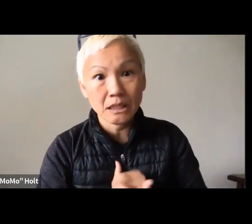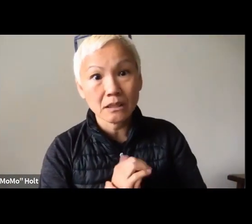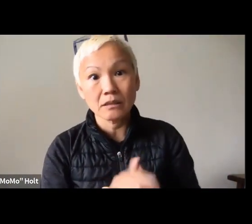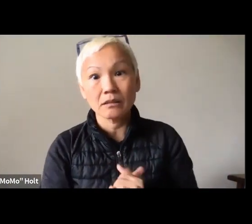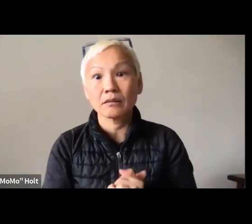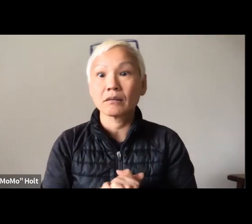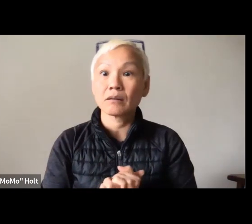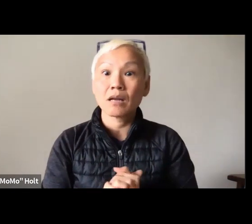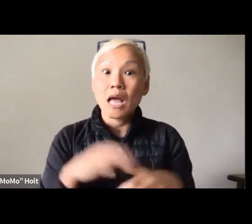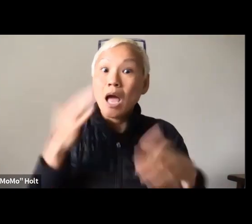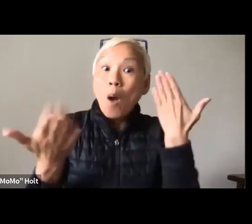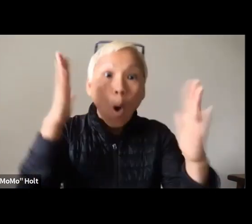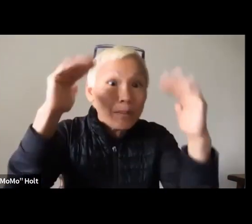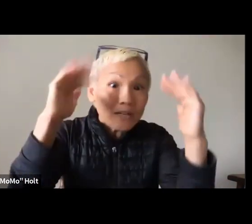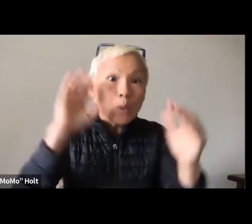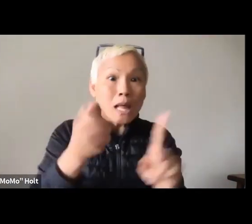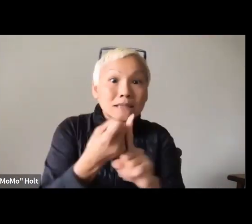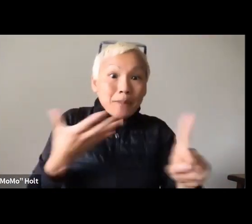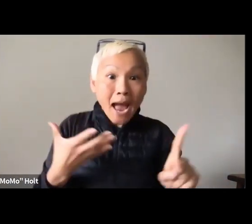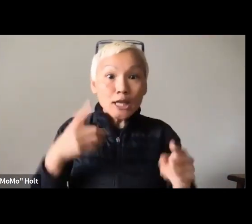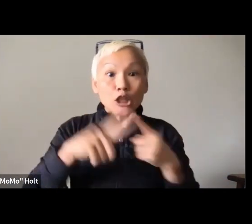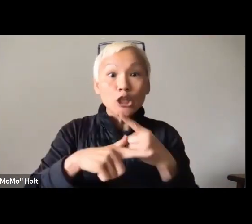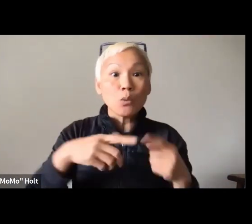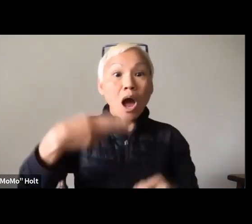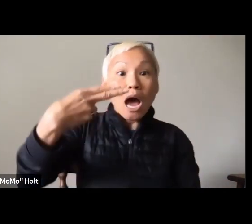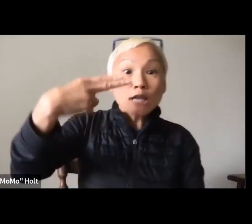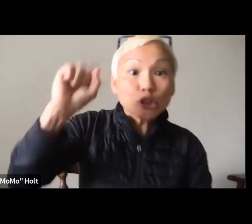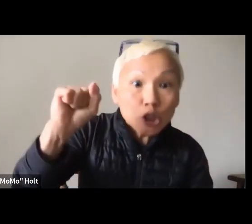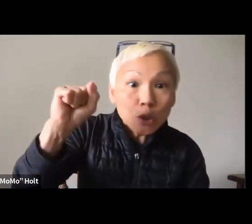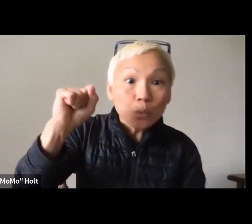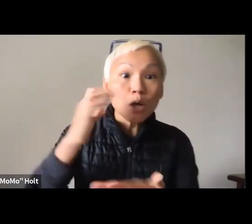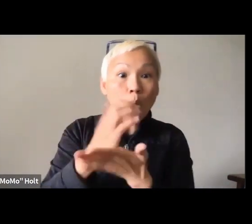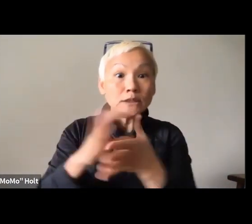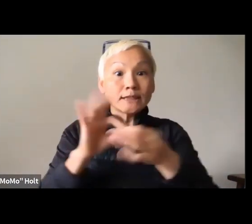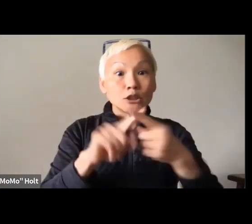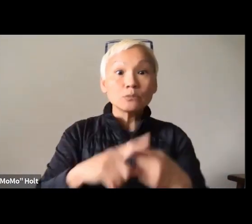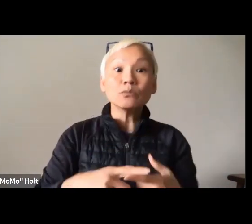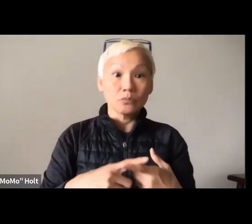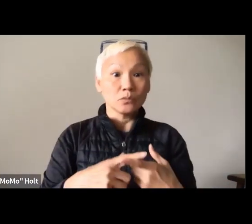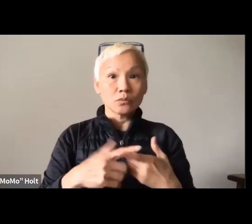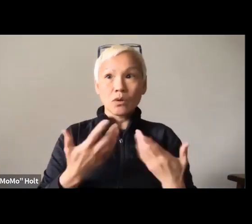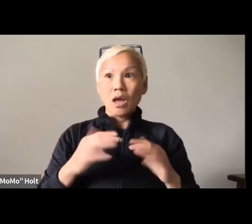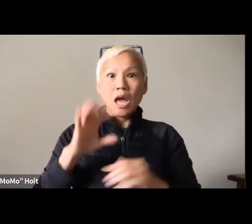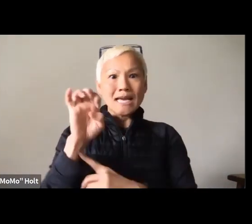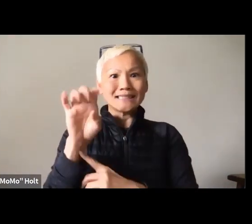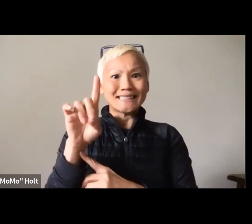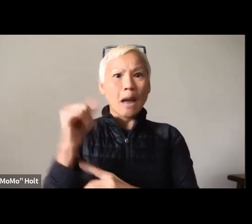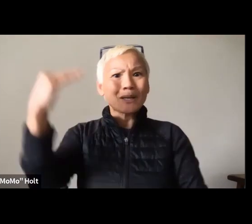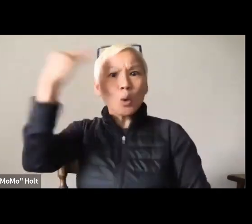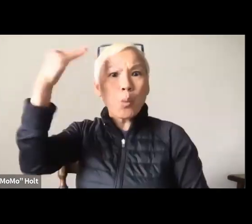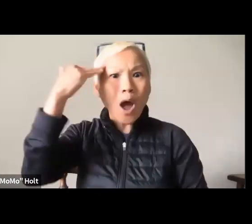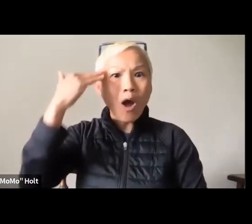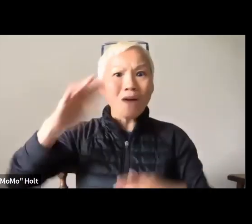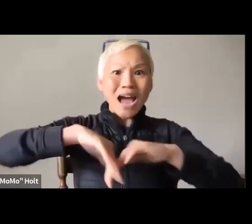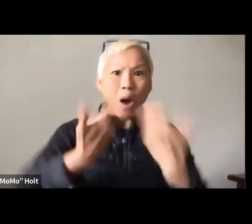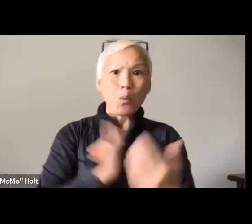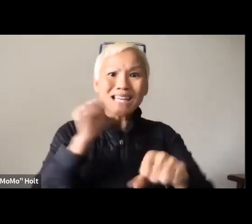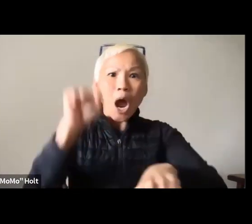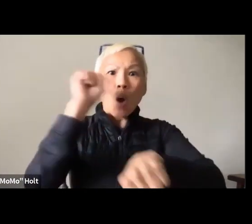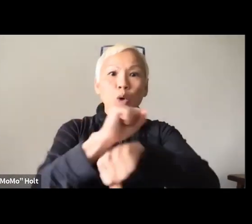and we need to get those lessons also. Hopefully we can expand to high school courses,